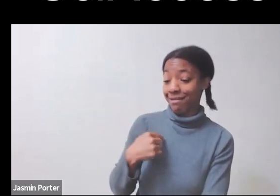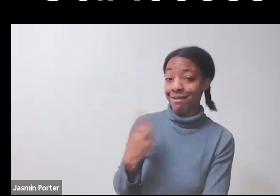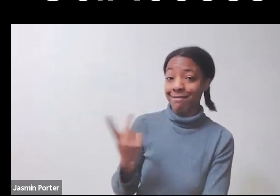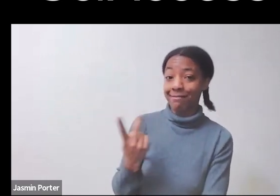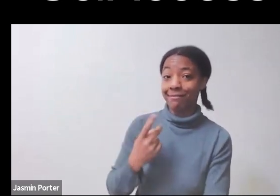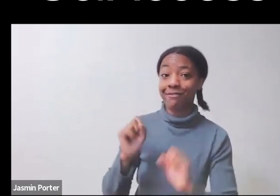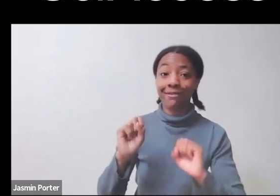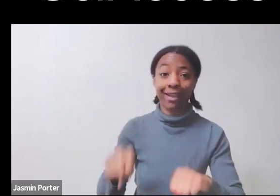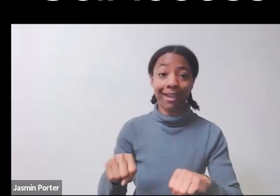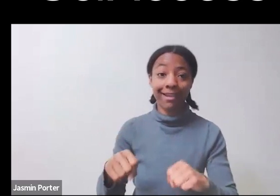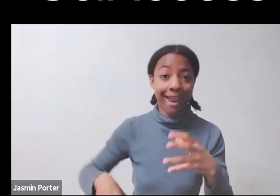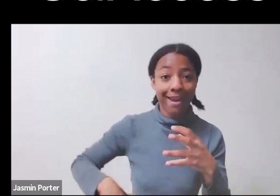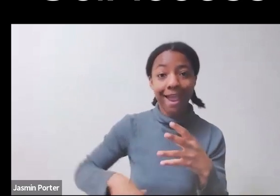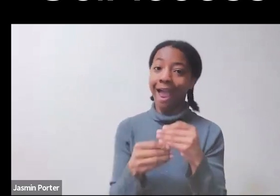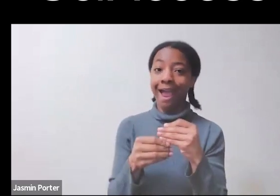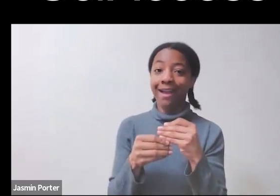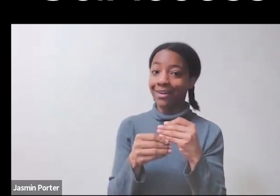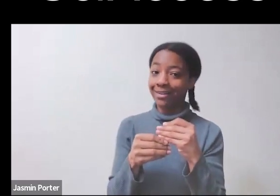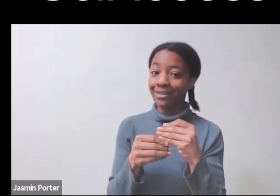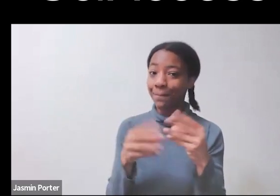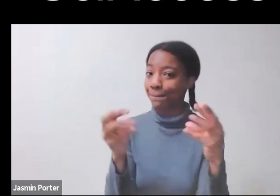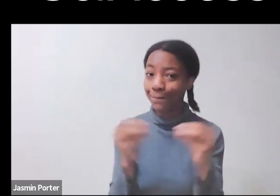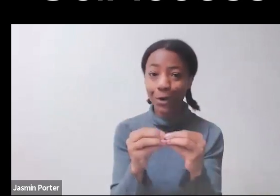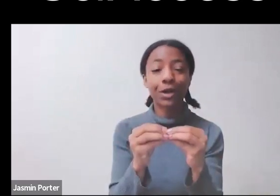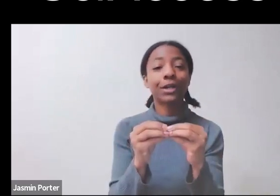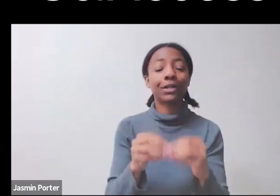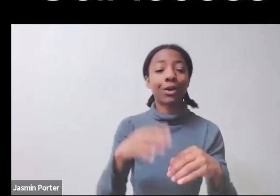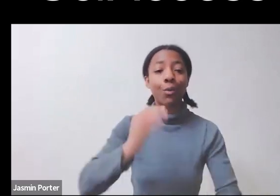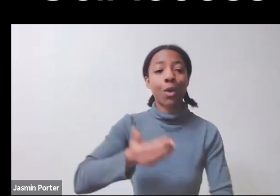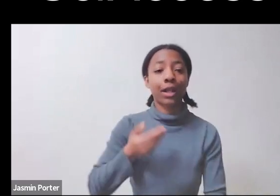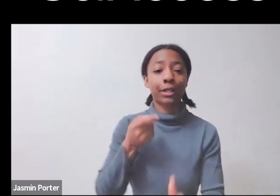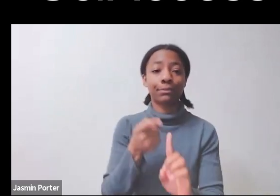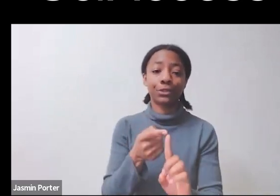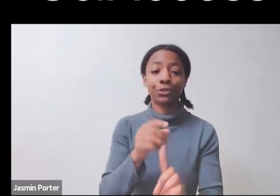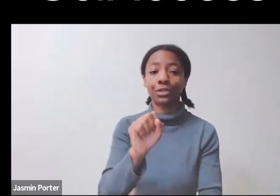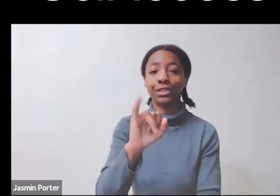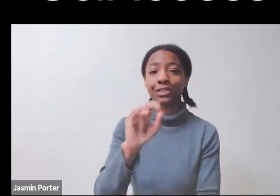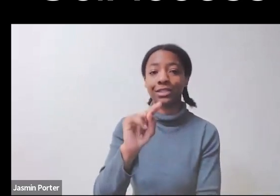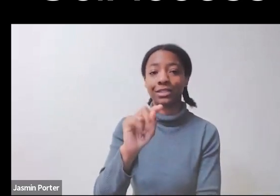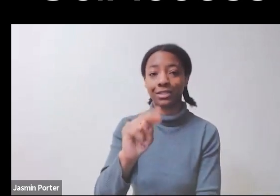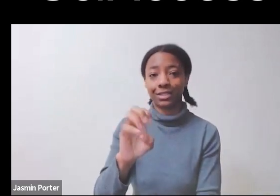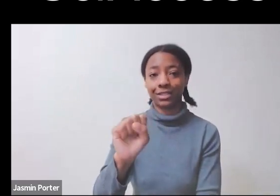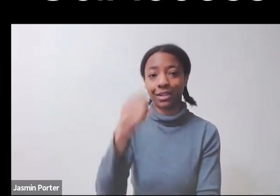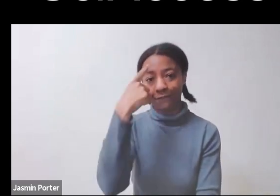Welcome to Signs of Disability, a New Vision for Mathematics, a basic overview.